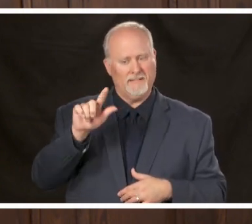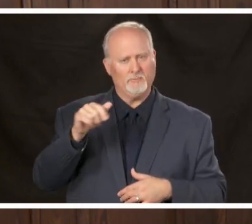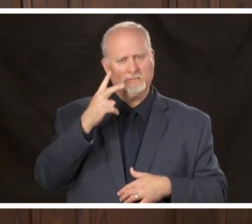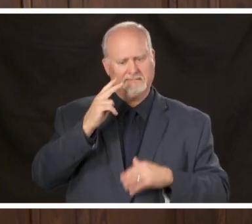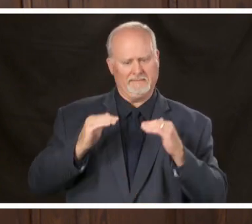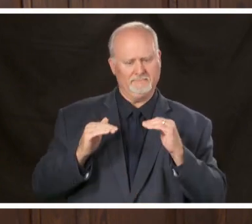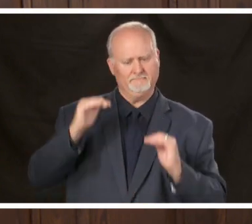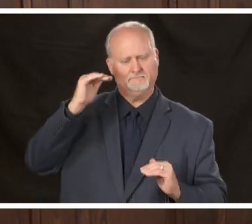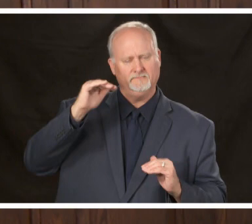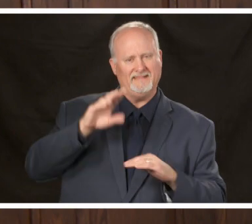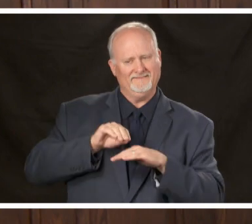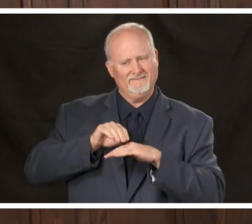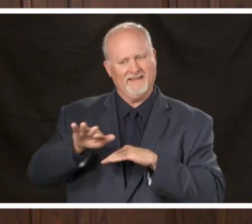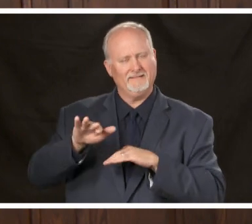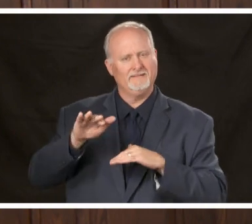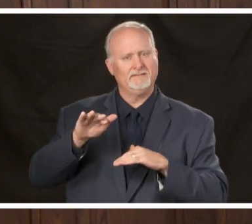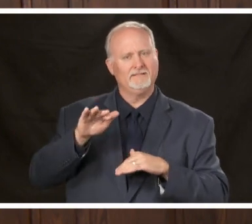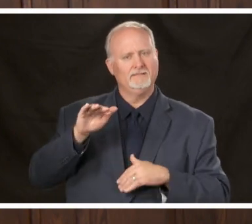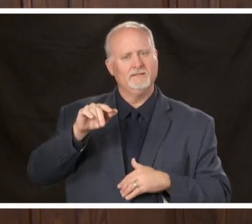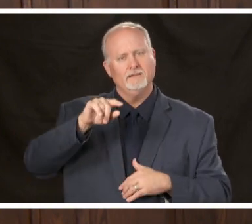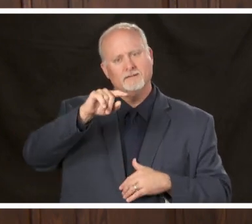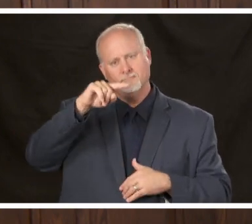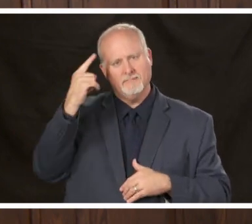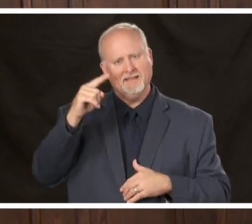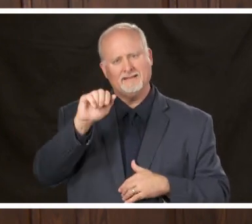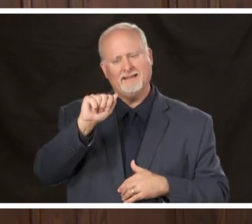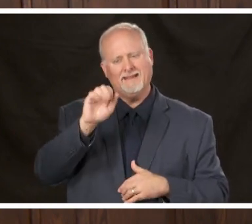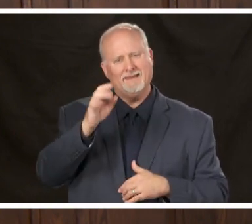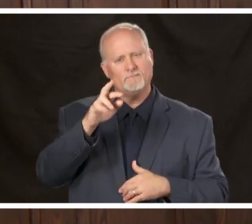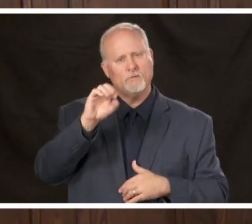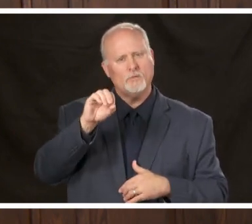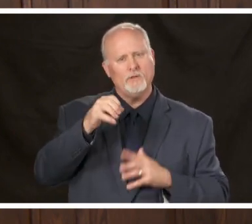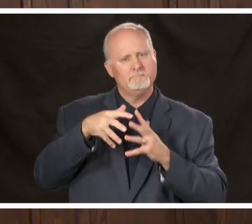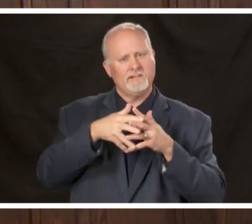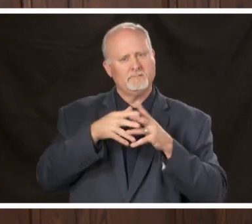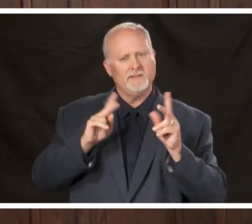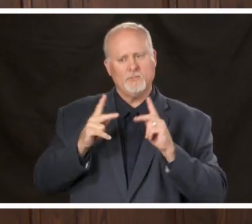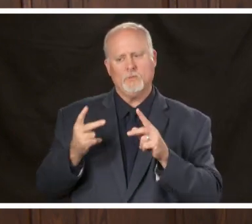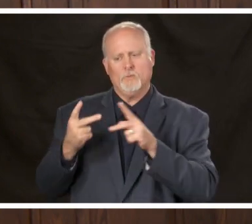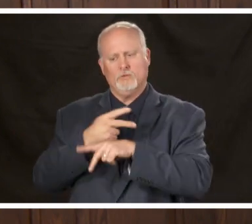affecting African Americans more severely than white people can you